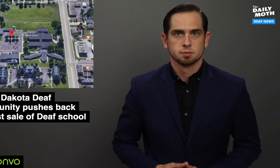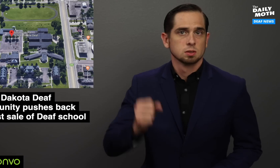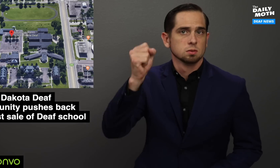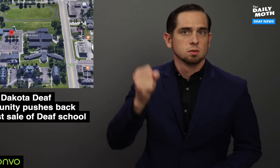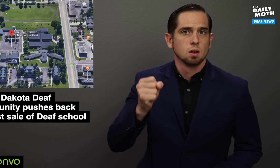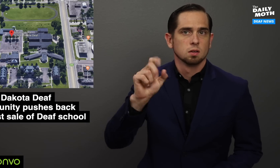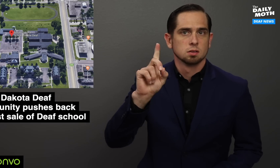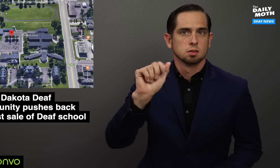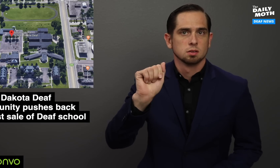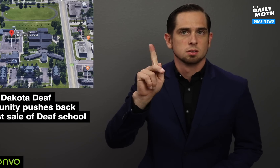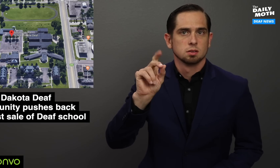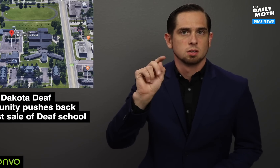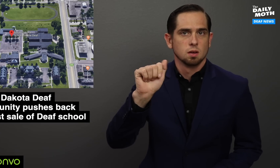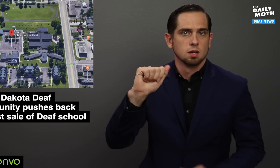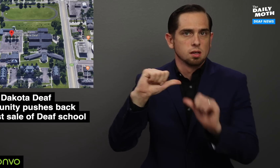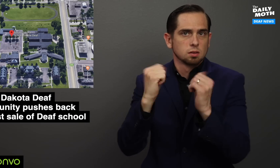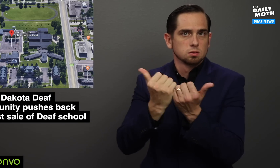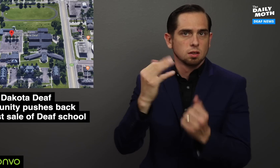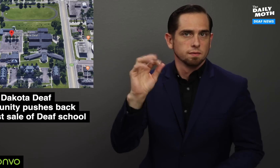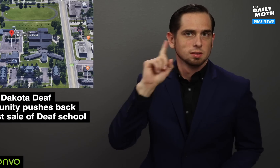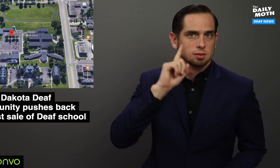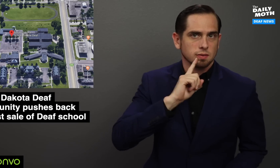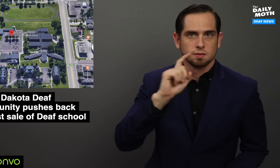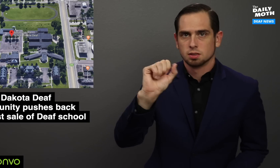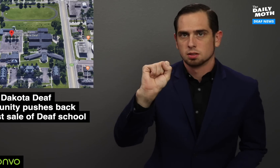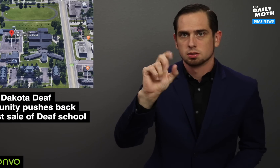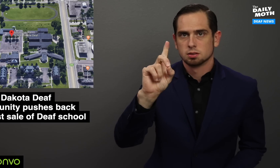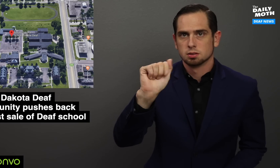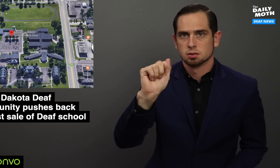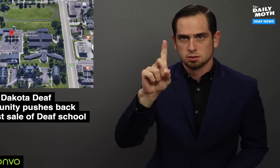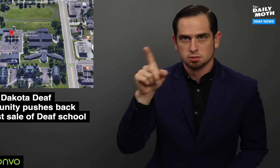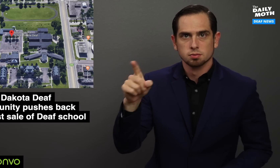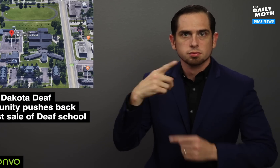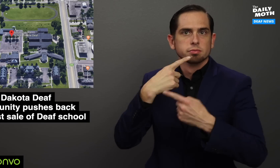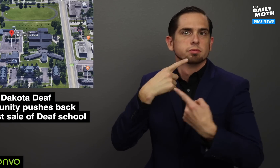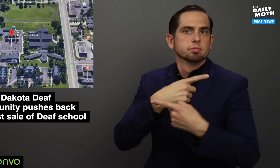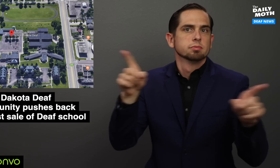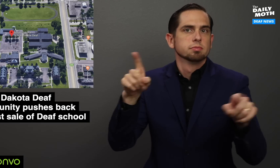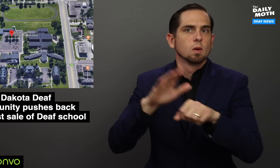The South Dakota Association of the Deaf (SDAD) announced